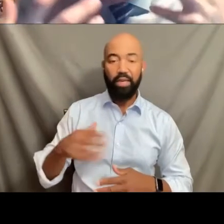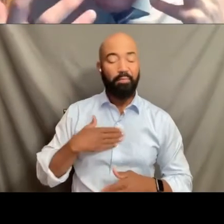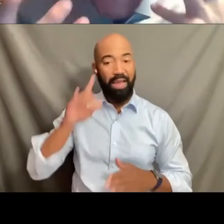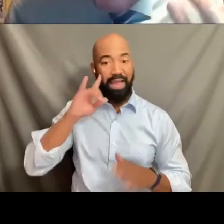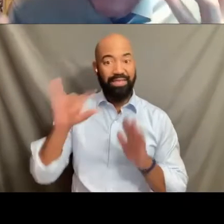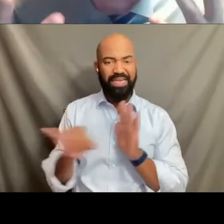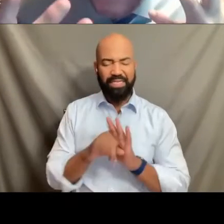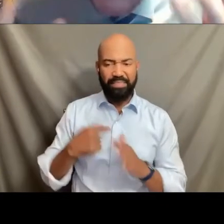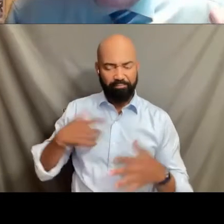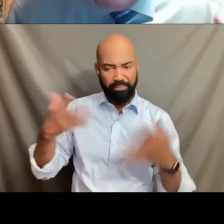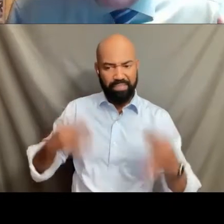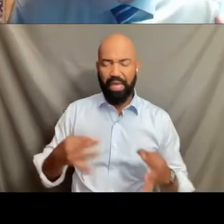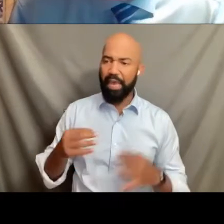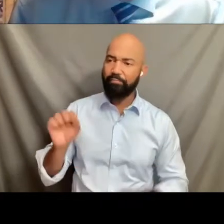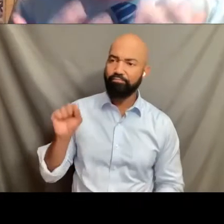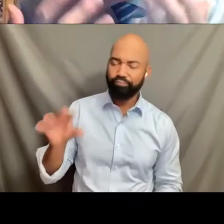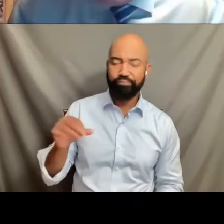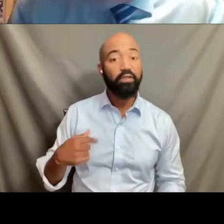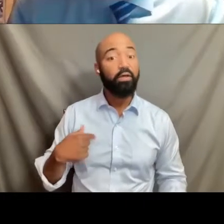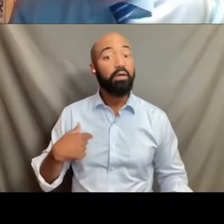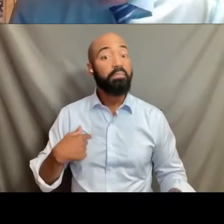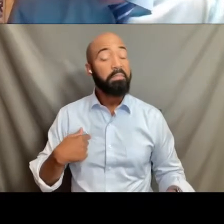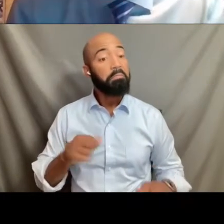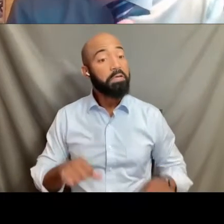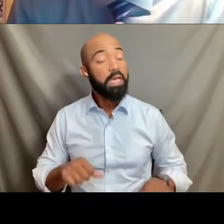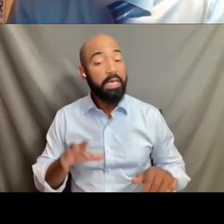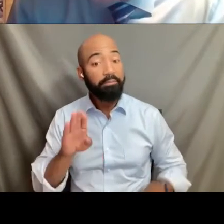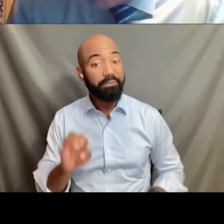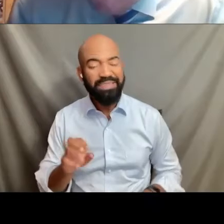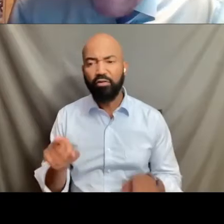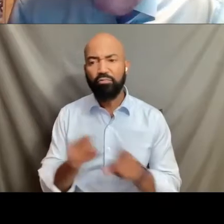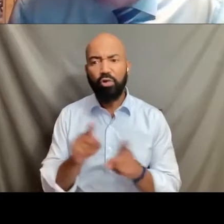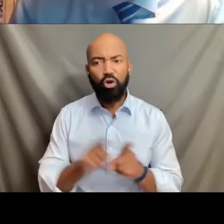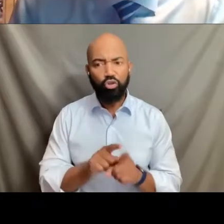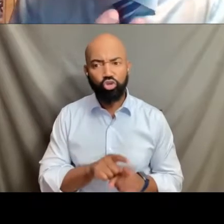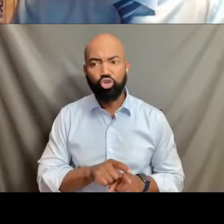can identify themselves by names and by their pronouns